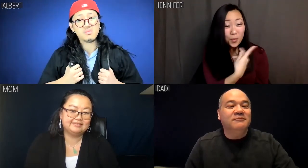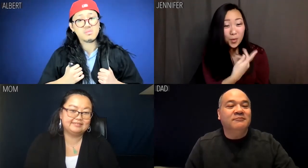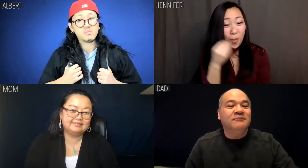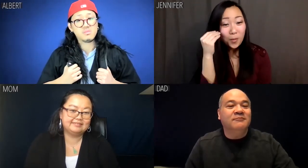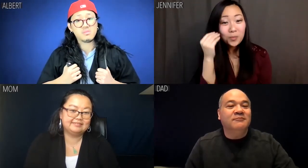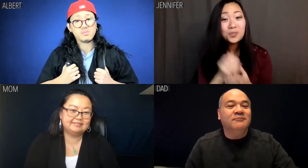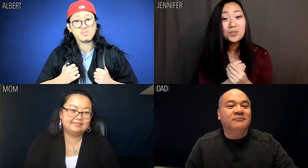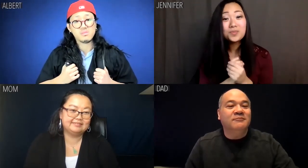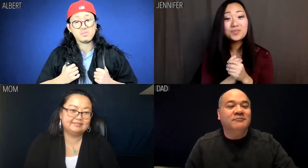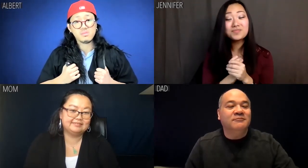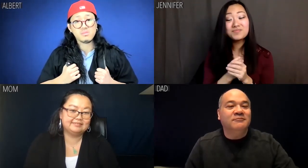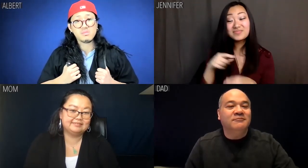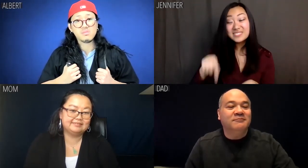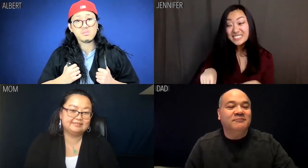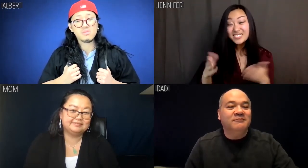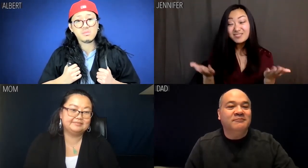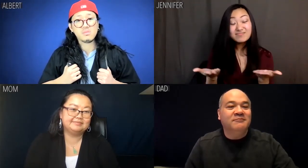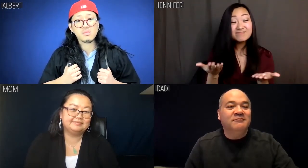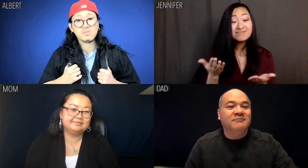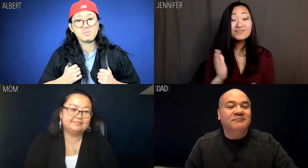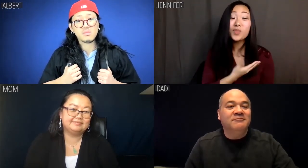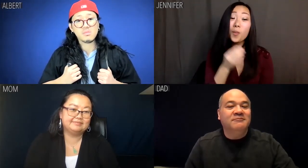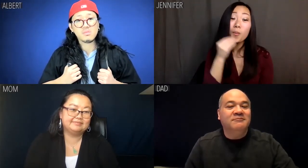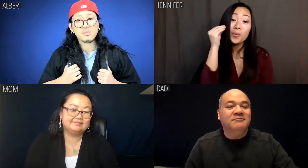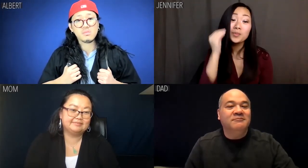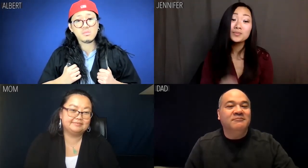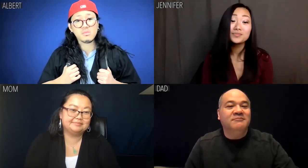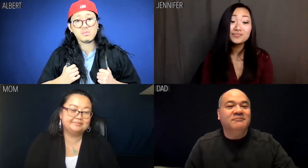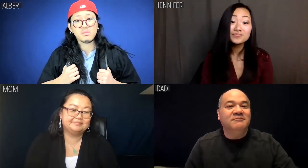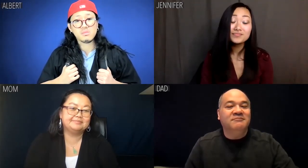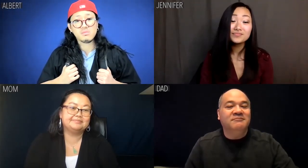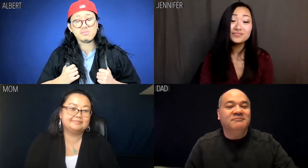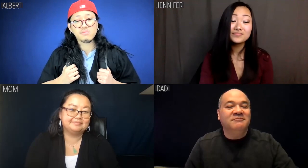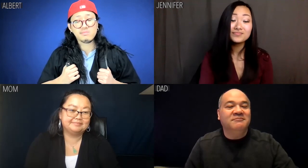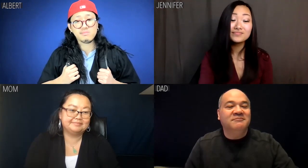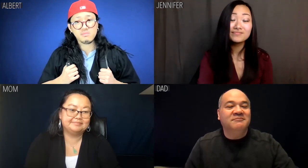We're home. This. Is our home.